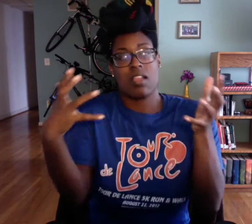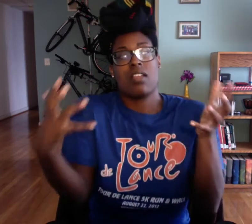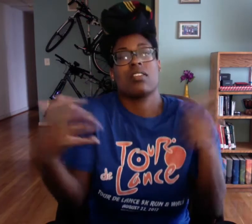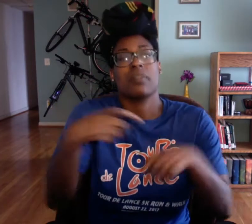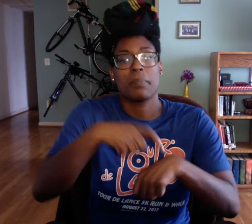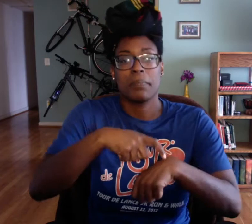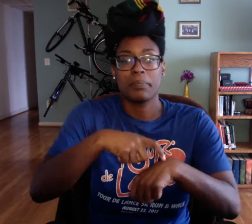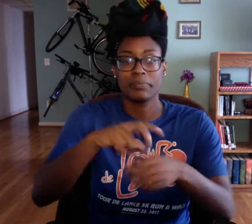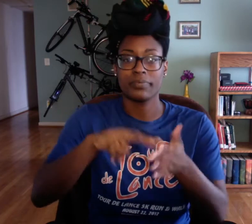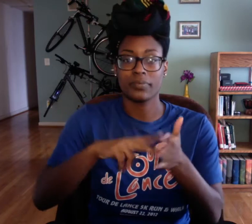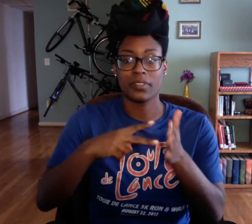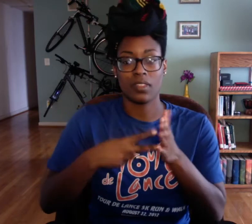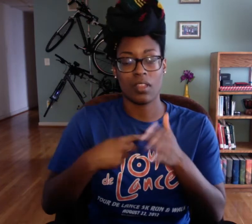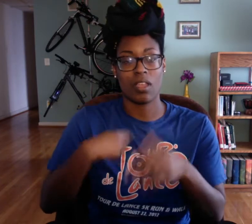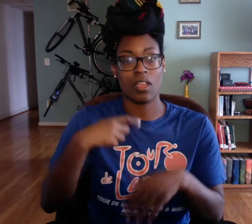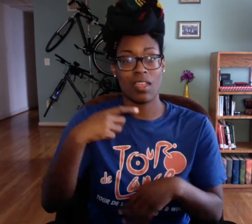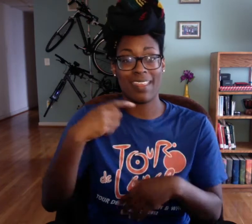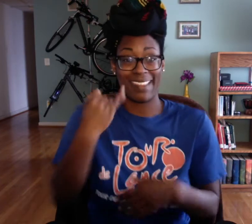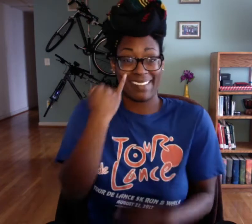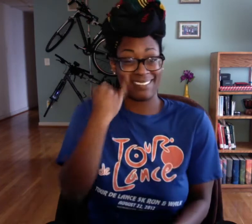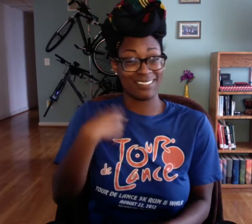Because of that videos require a lot of time.